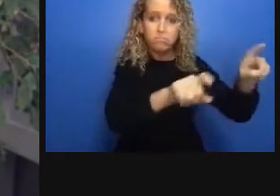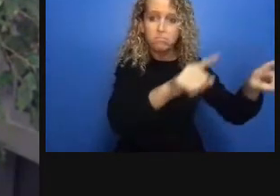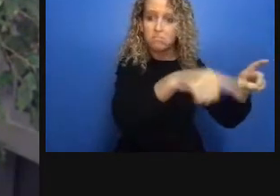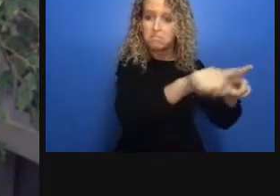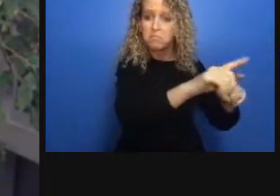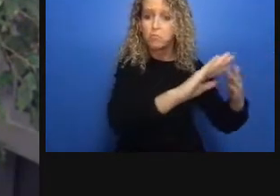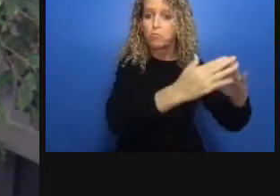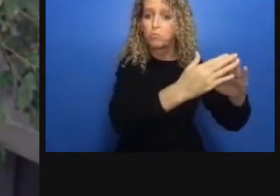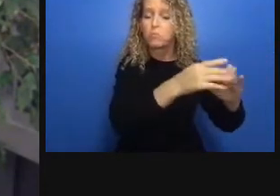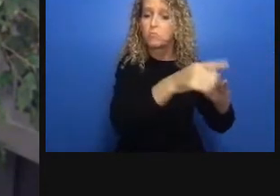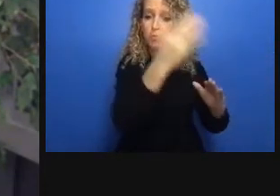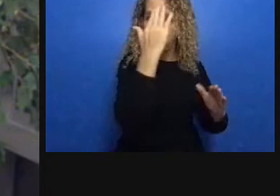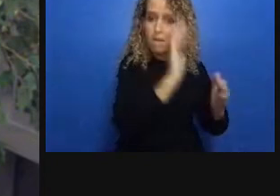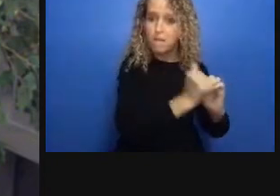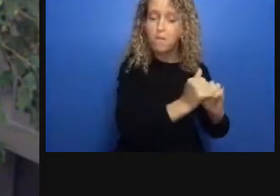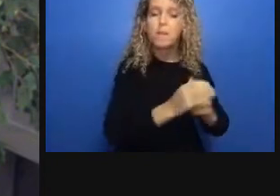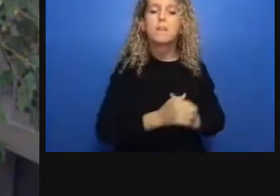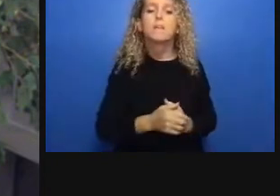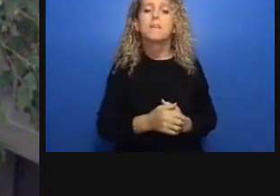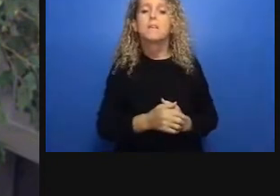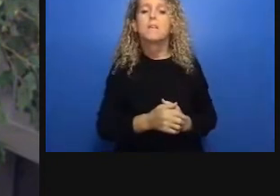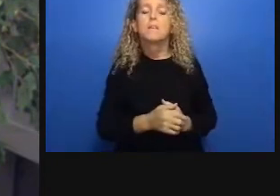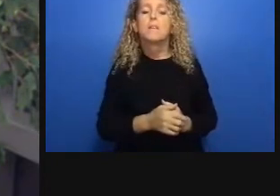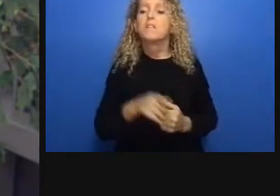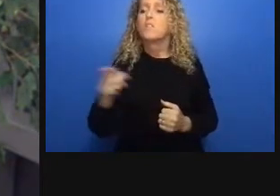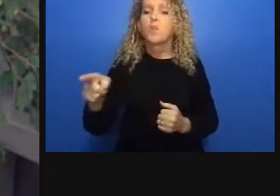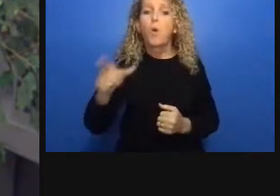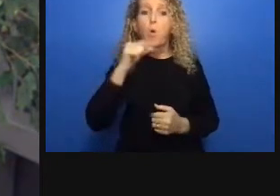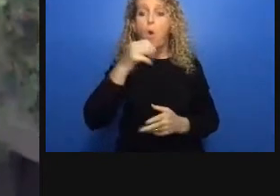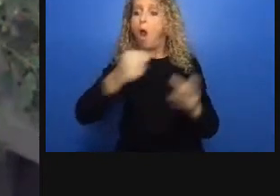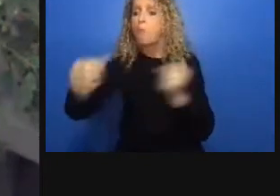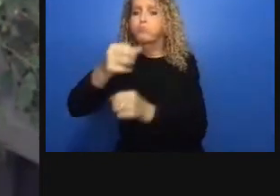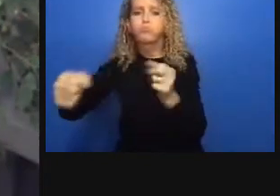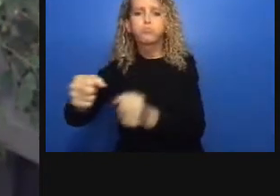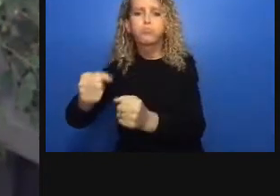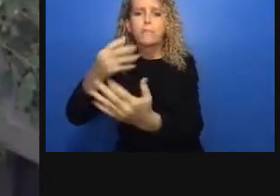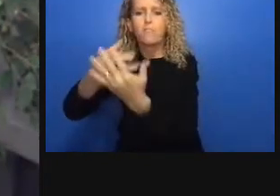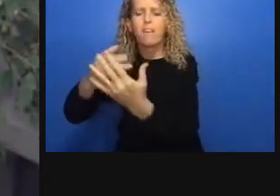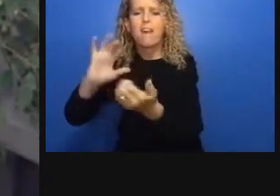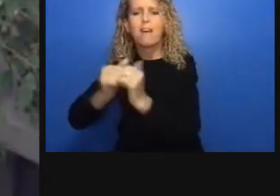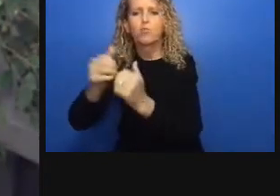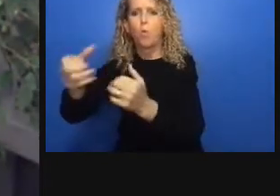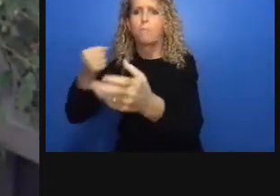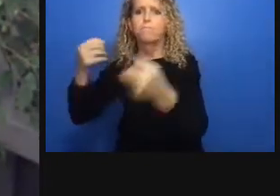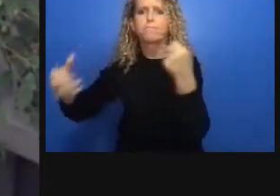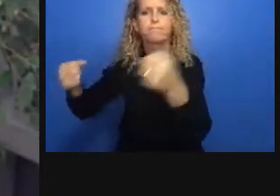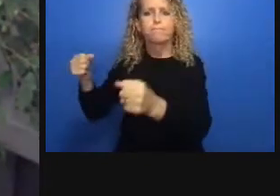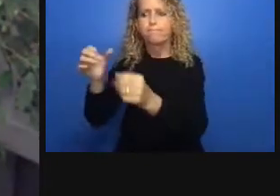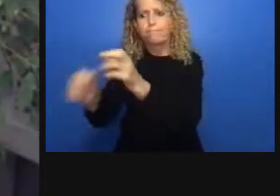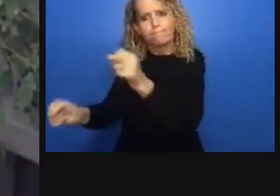coveted 19 presented a line in the sand kind of opportunity to abolish these neoliberal norms that